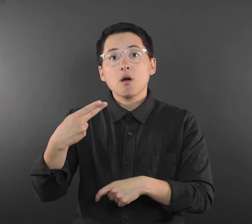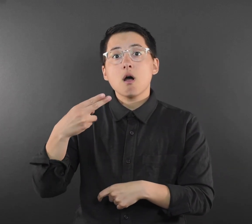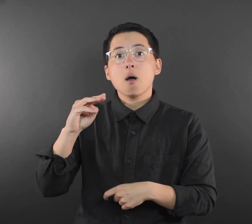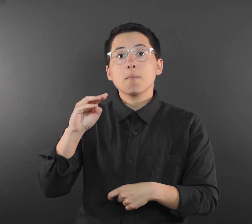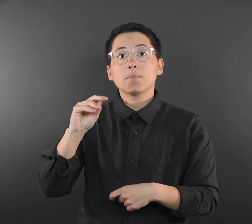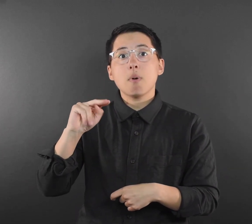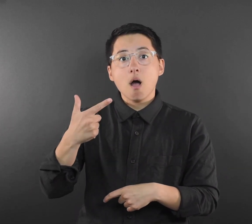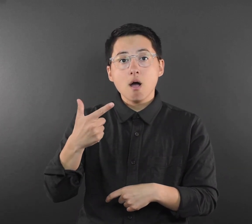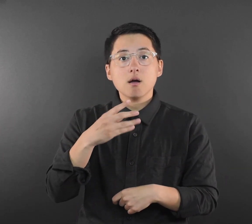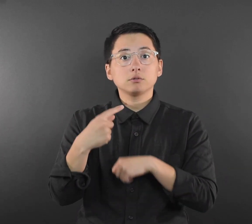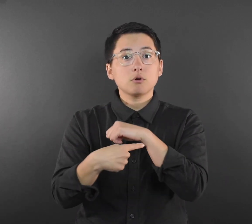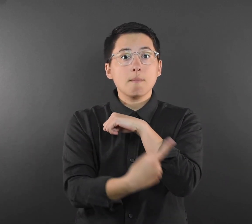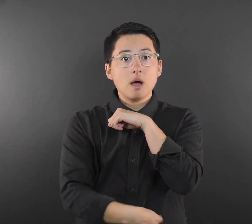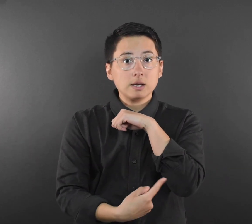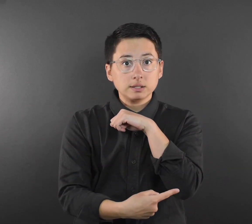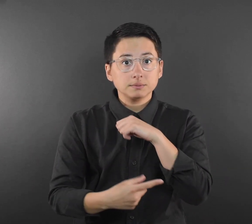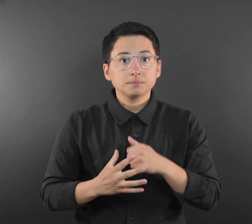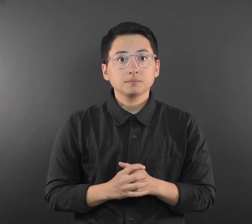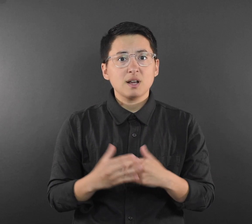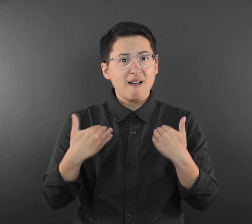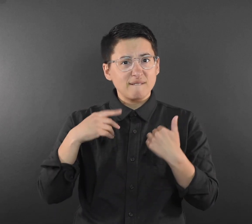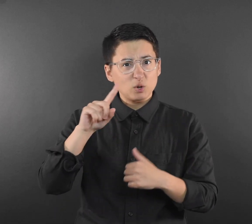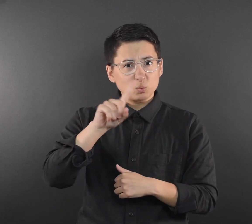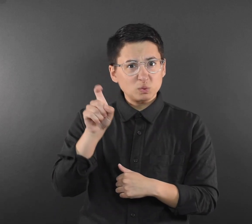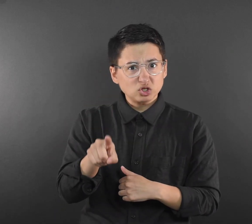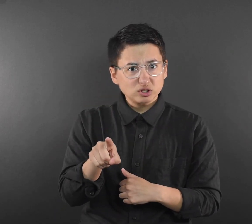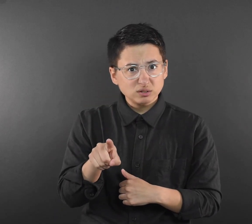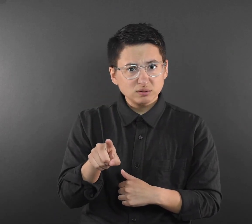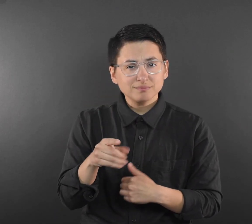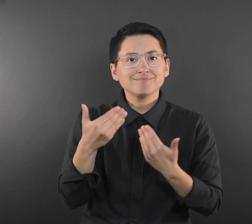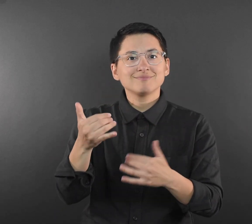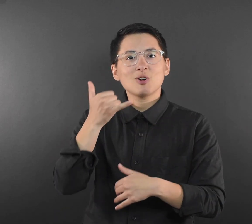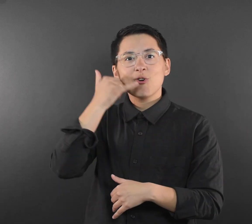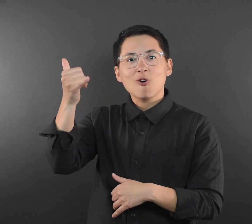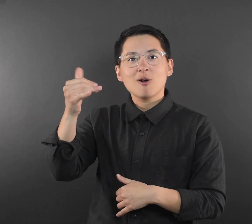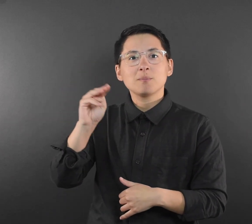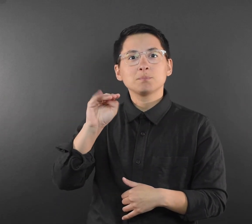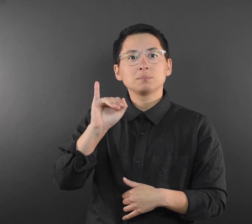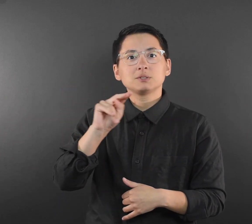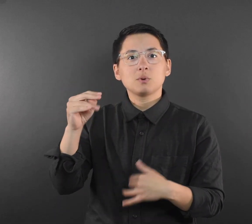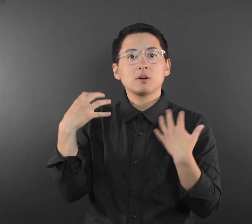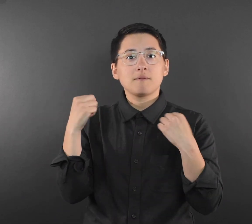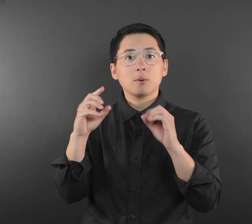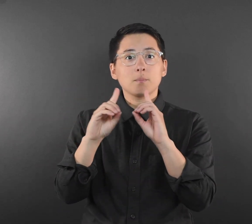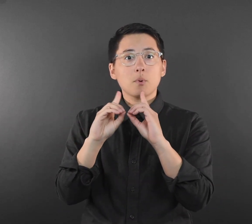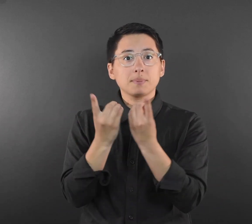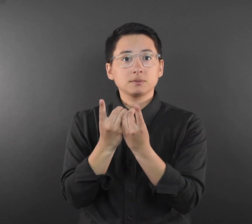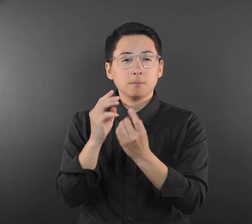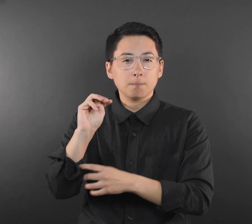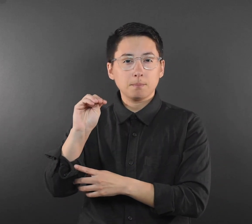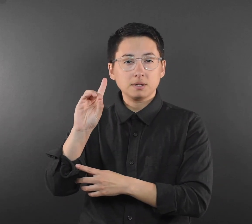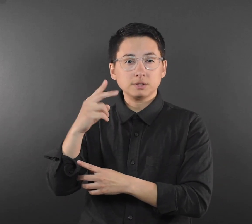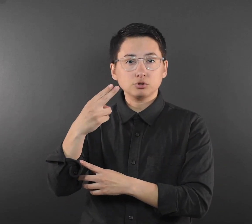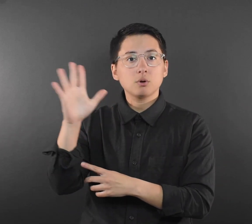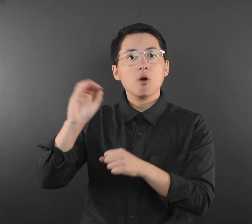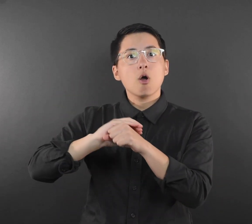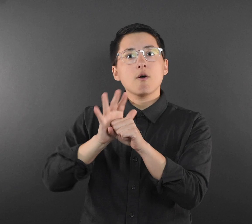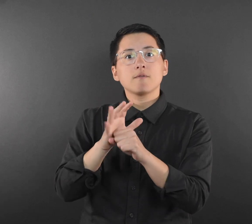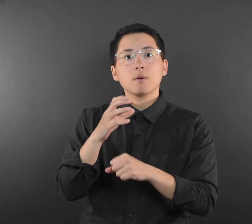and Soomaali/Somali translations to follow. Call the Minnesota Department of Health (MDH) COVID-19 public hotline at 1-833-431-2053 for any questions.